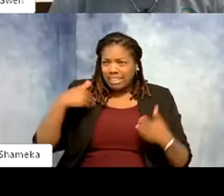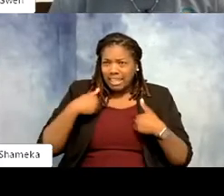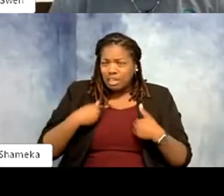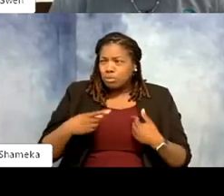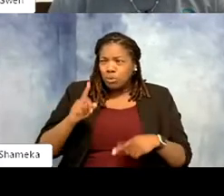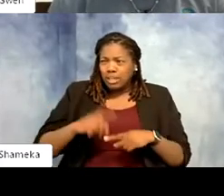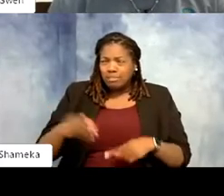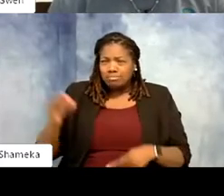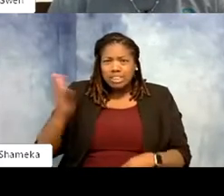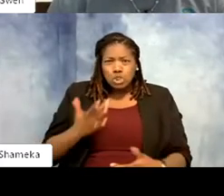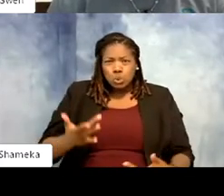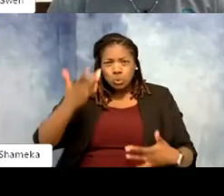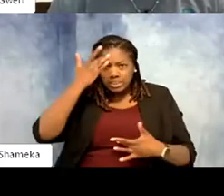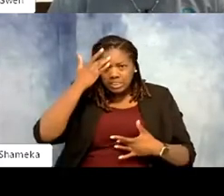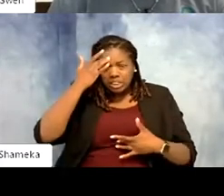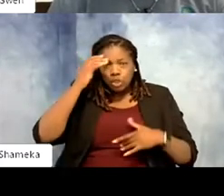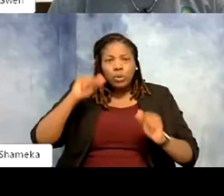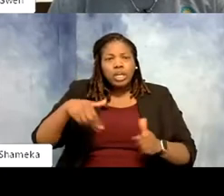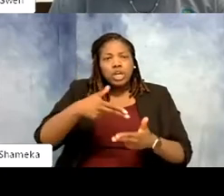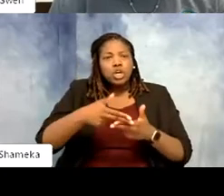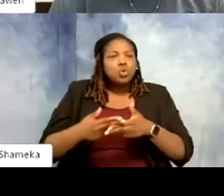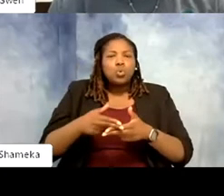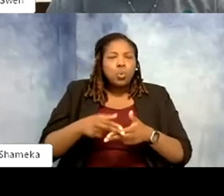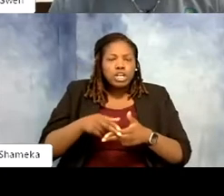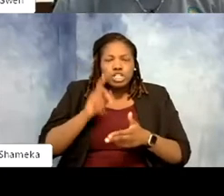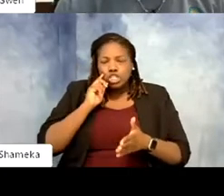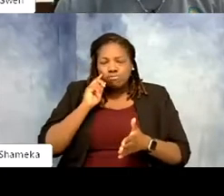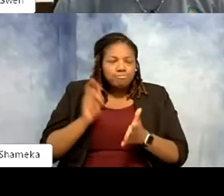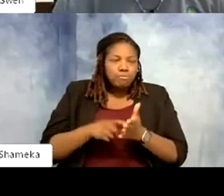wrong, we can at least get a weight. And that's the first sign that something may be awry.